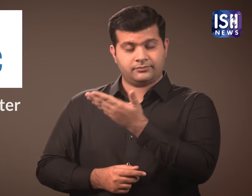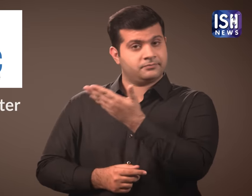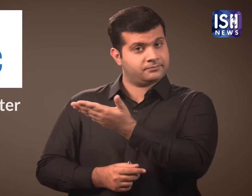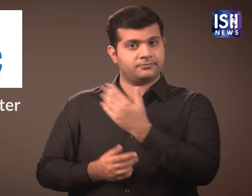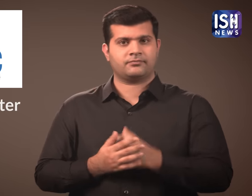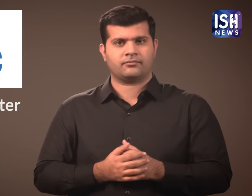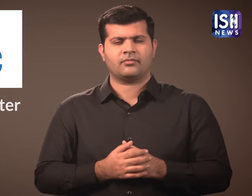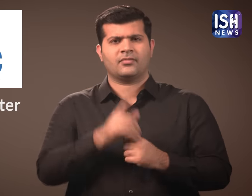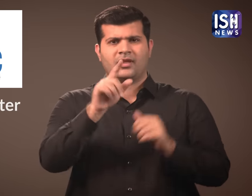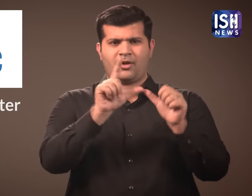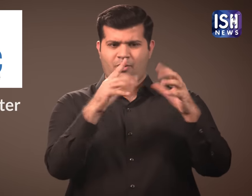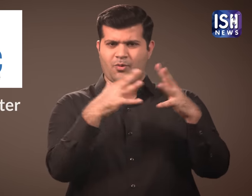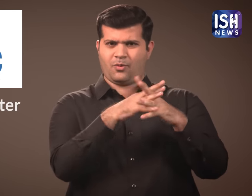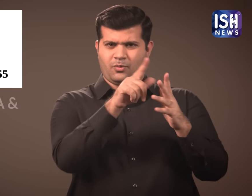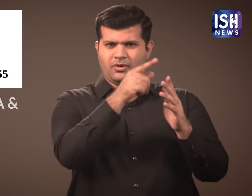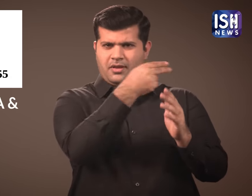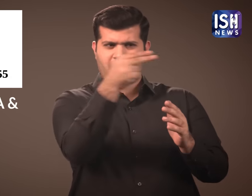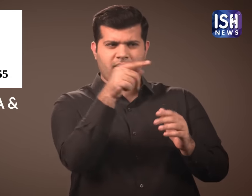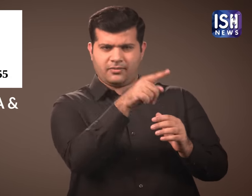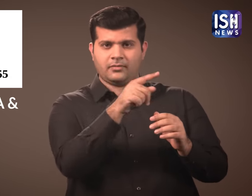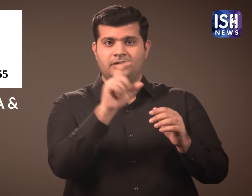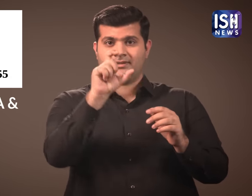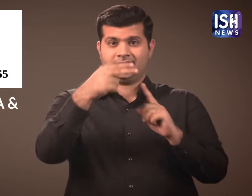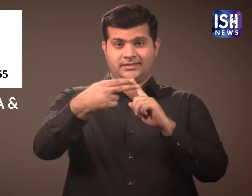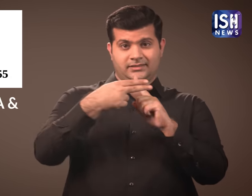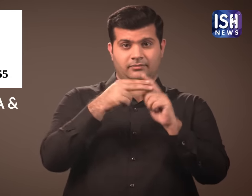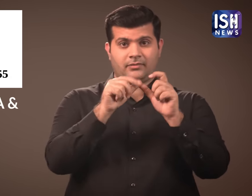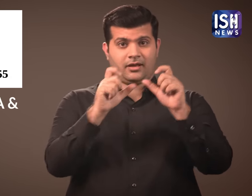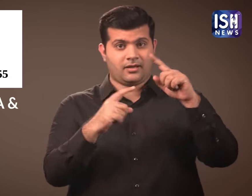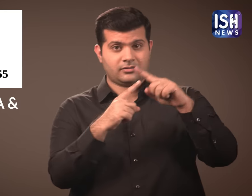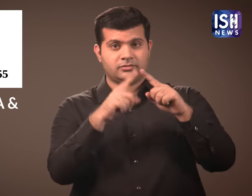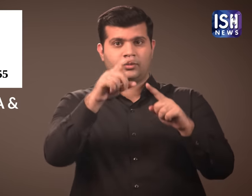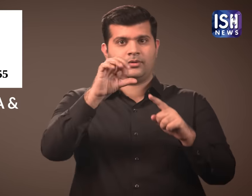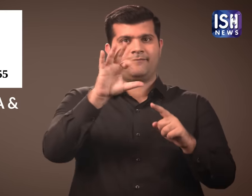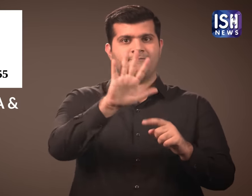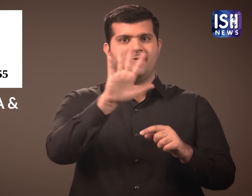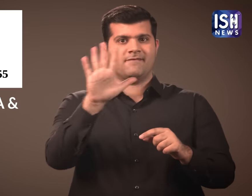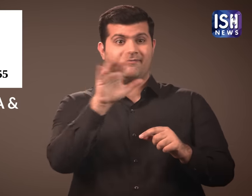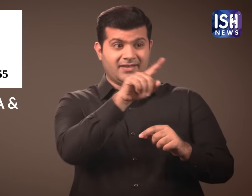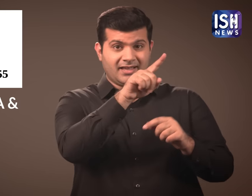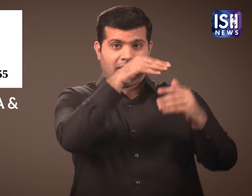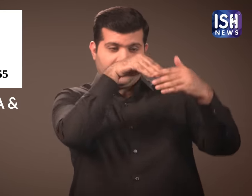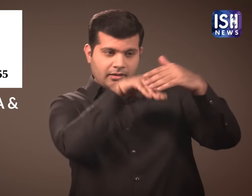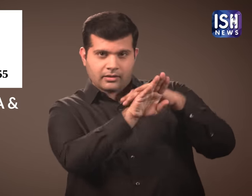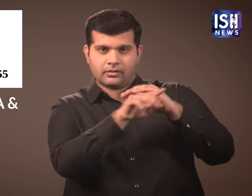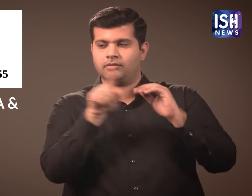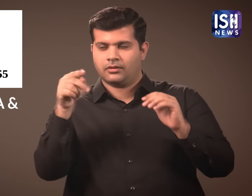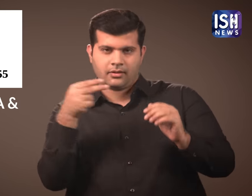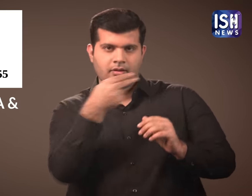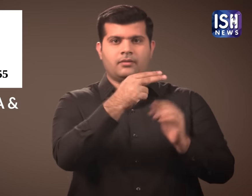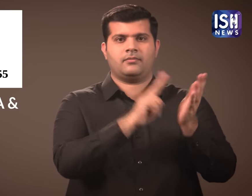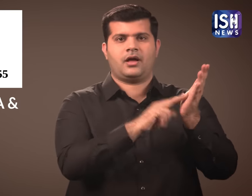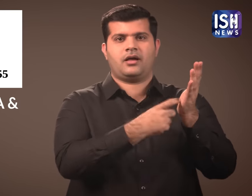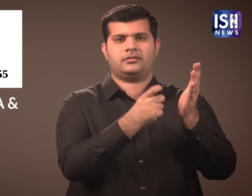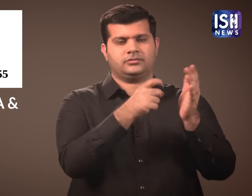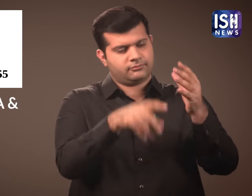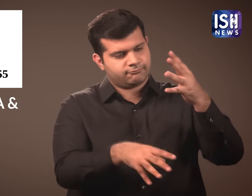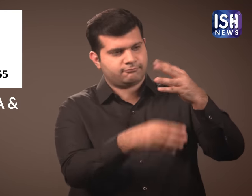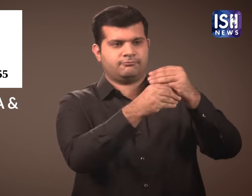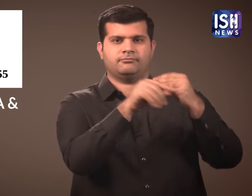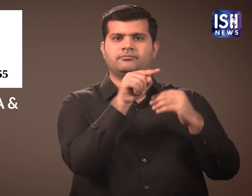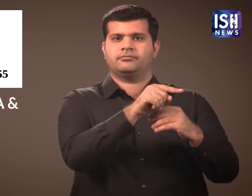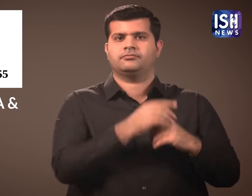The NRC was implemented under the Citizenship Act 1955